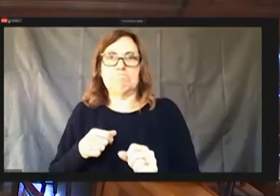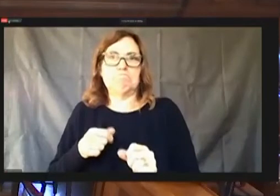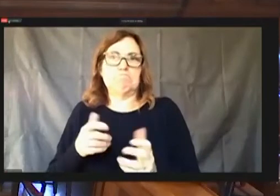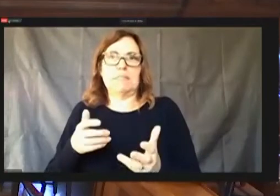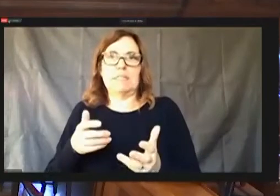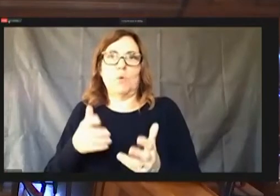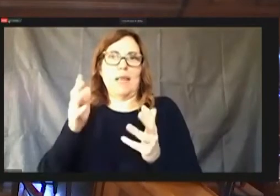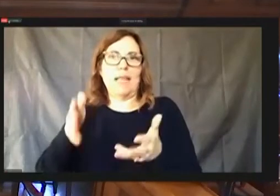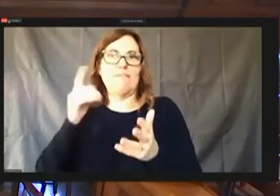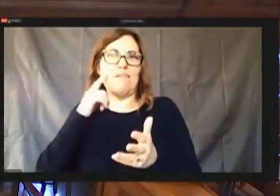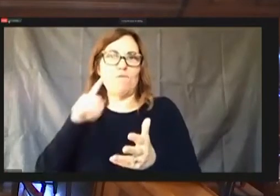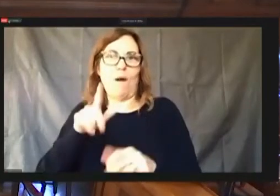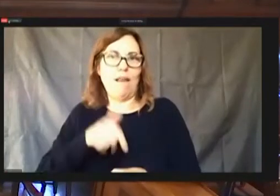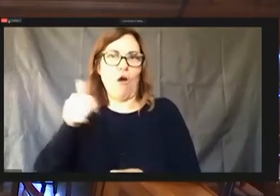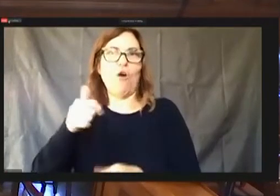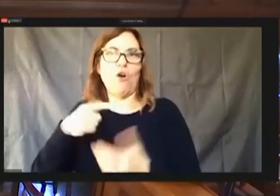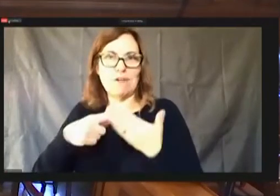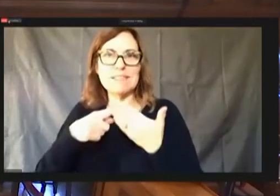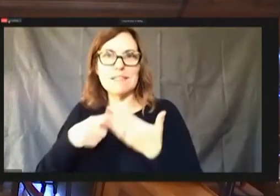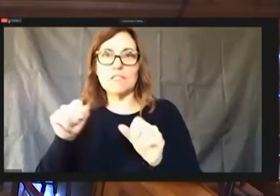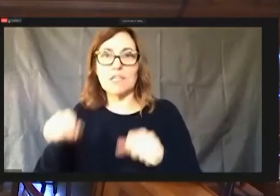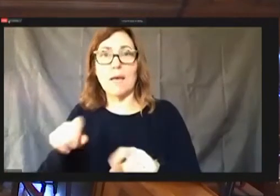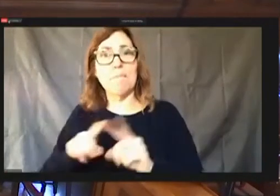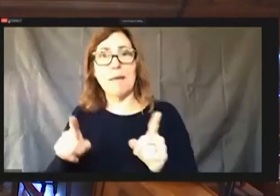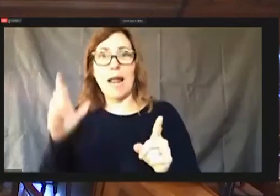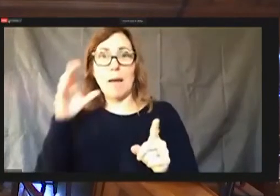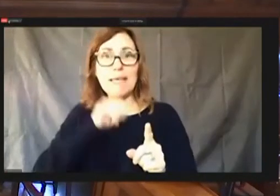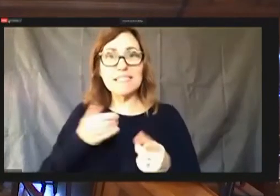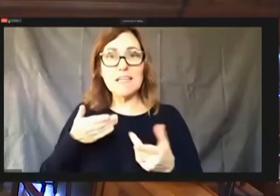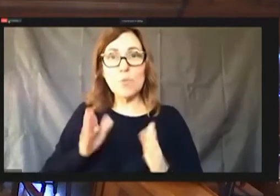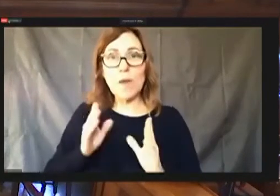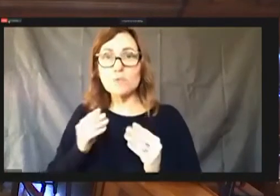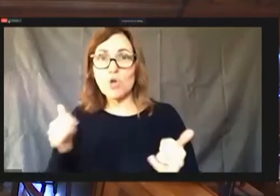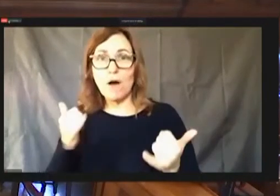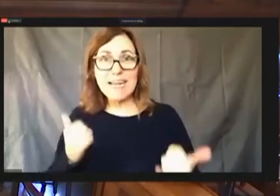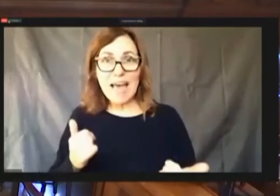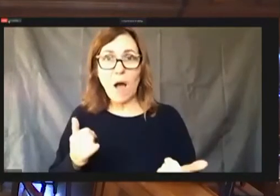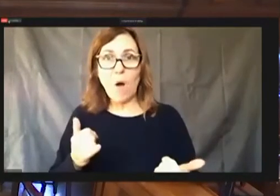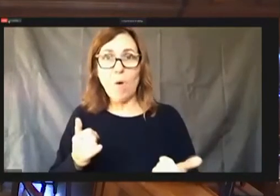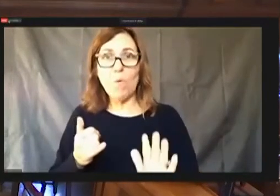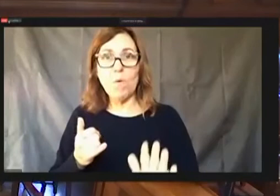But I guess the solution right now what I'm hearing is withdraw for now.